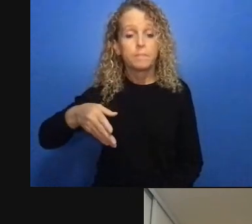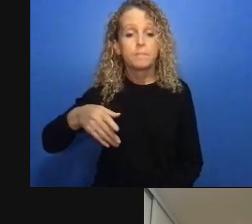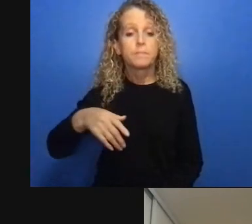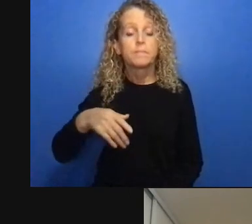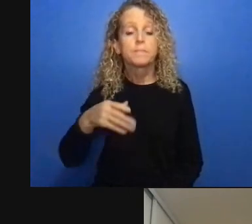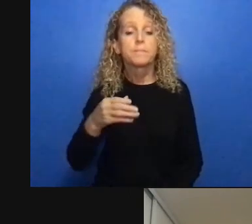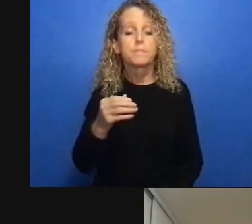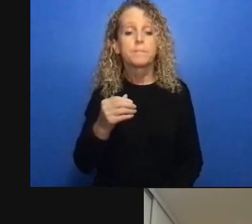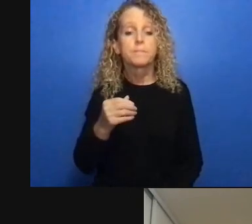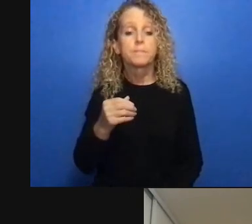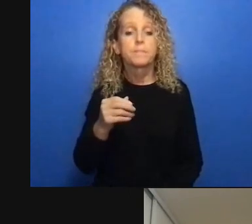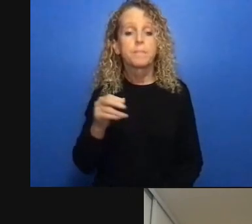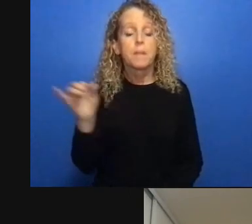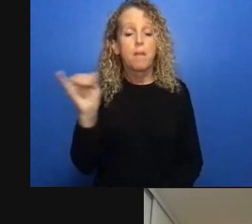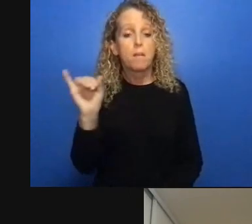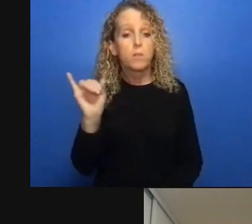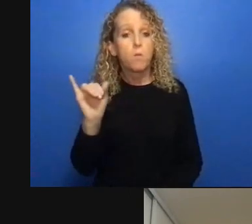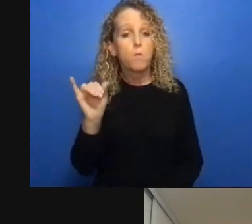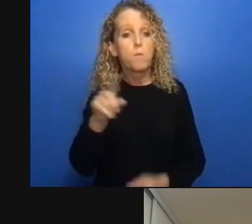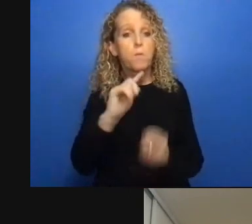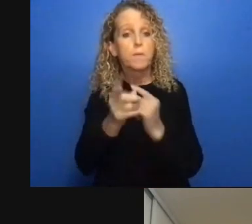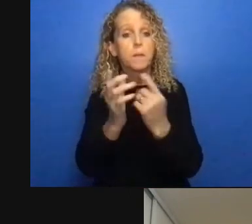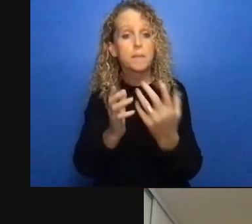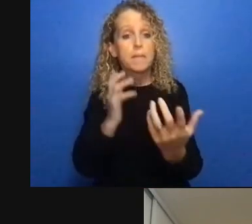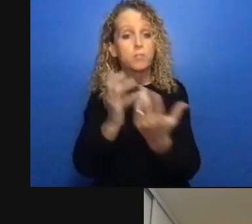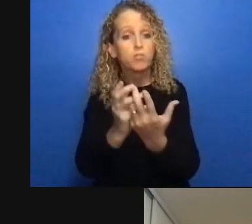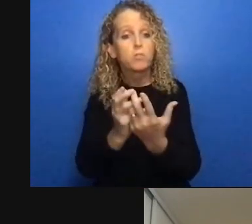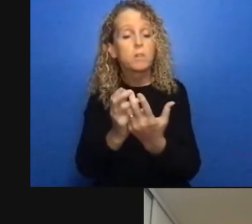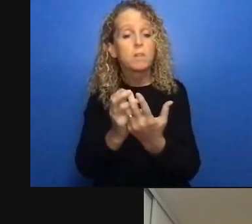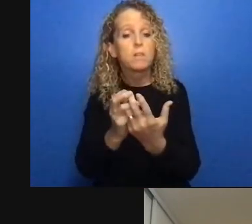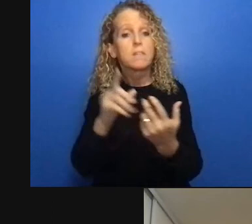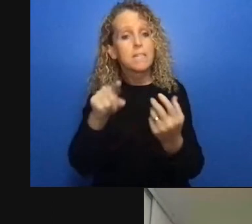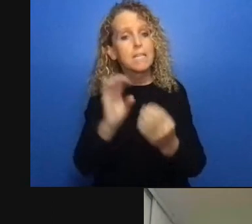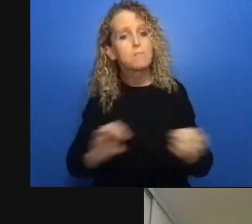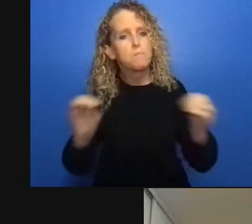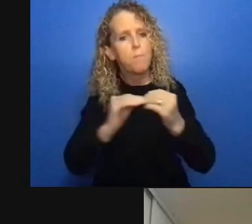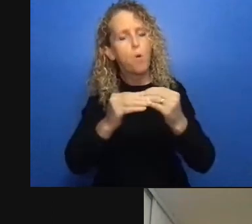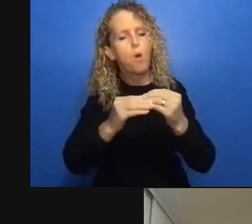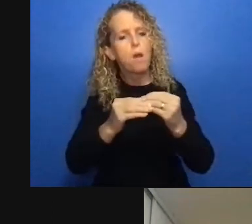that stuff happen behind the scenes and I want to express you know unlimited appreciation for that